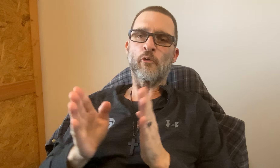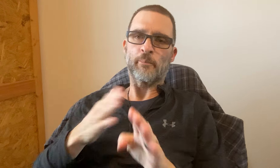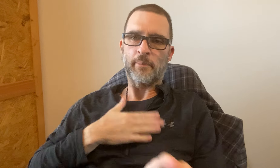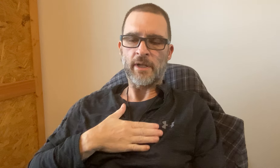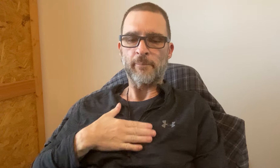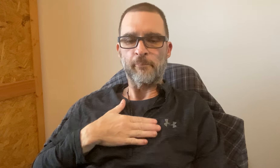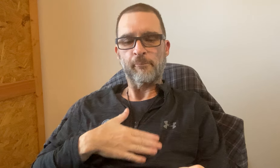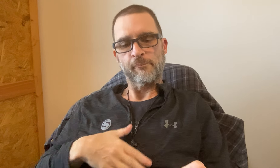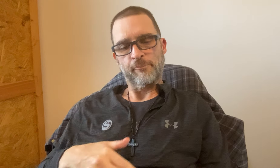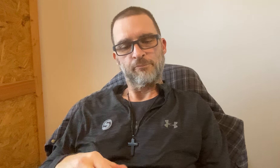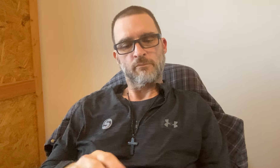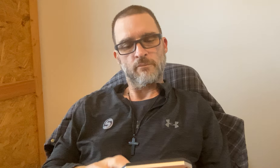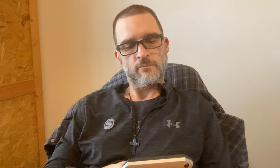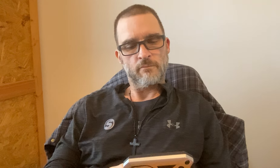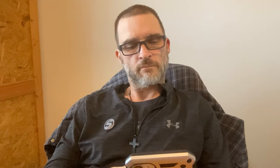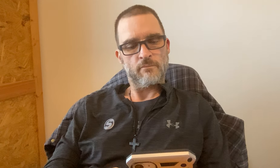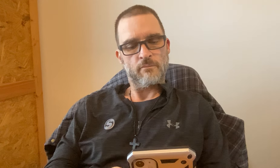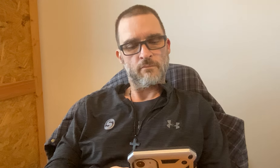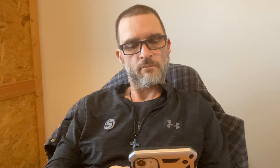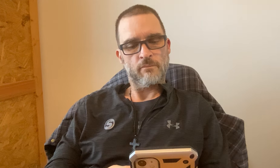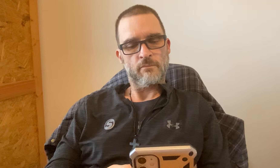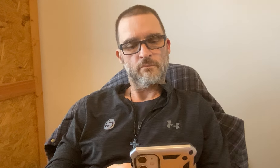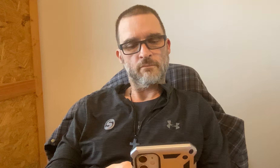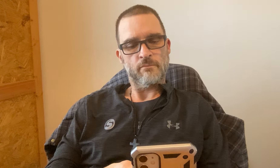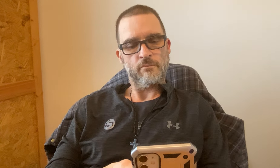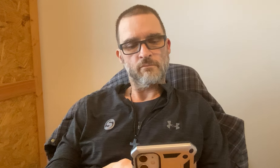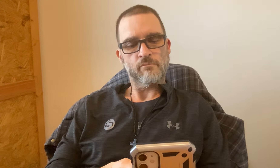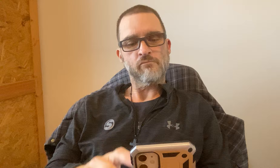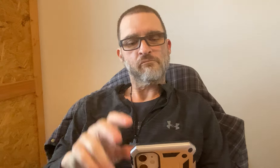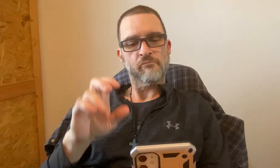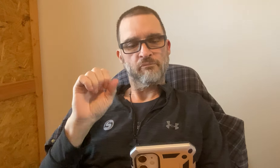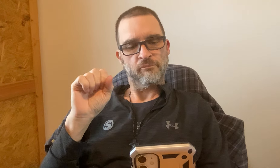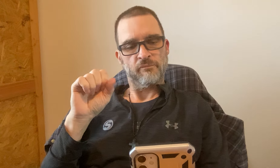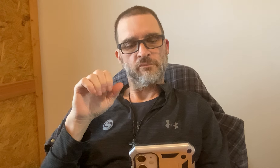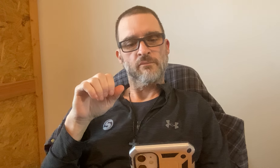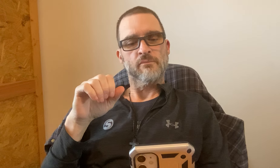Be prepared, please.